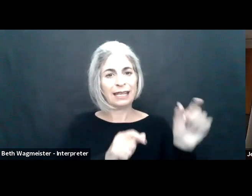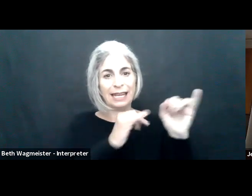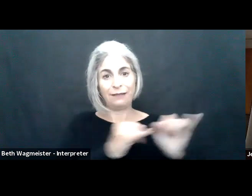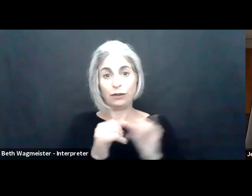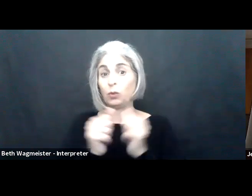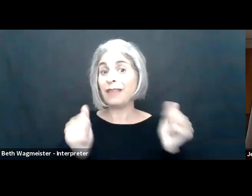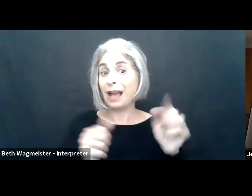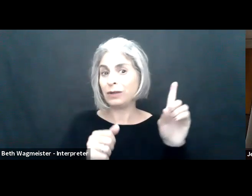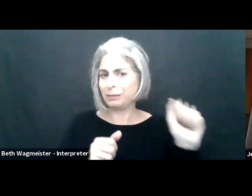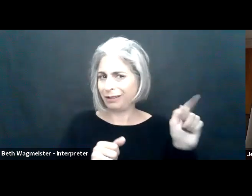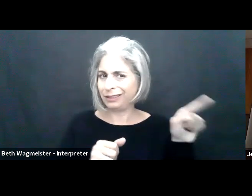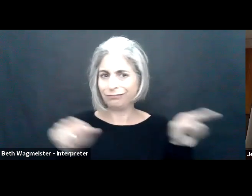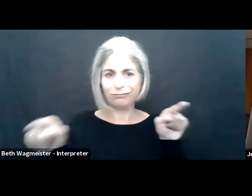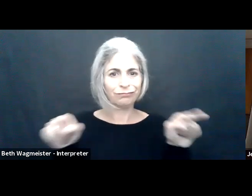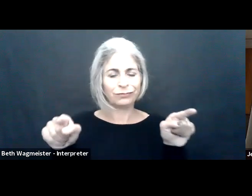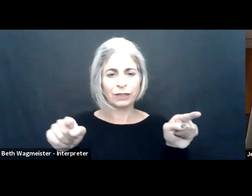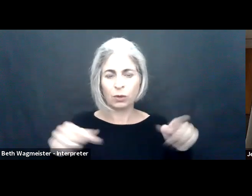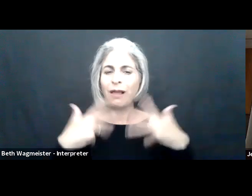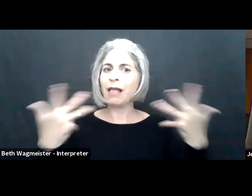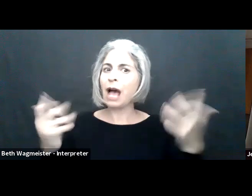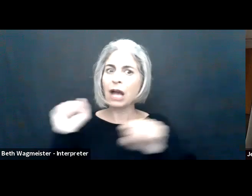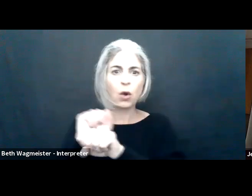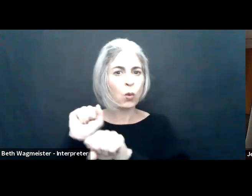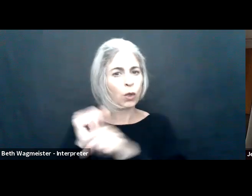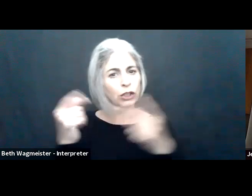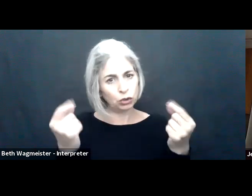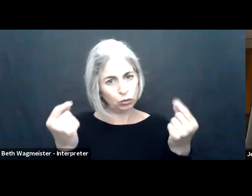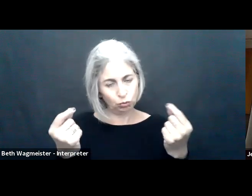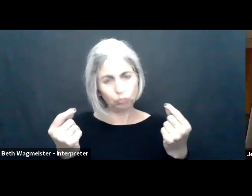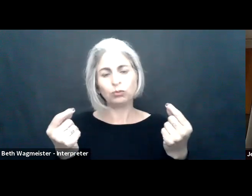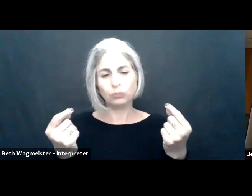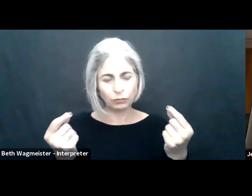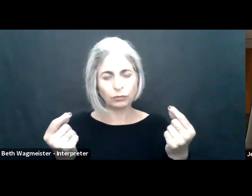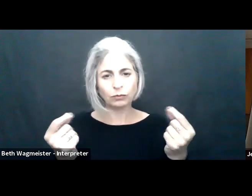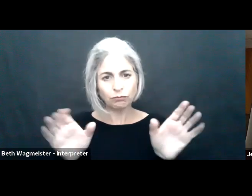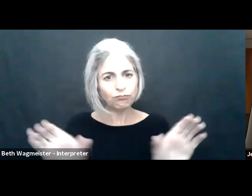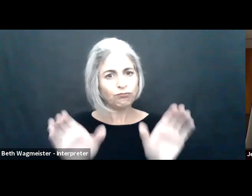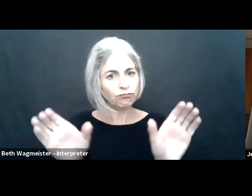without disabilities.